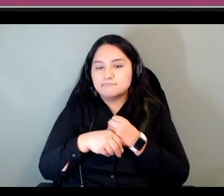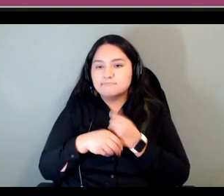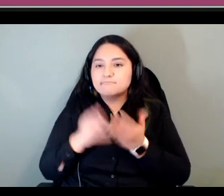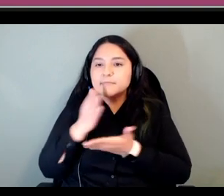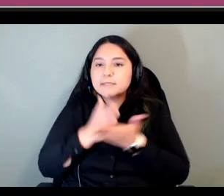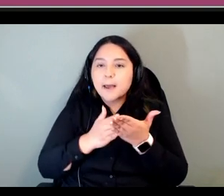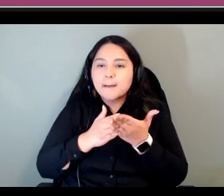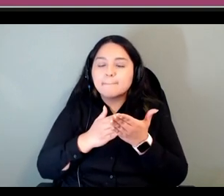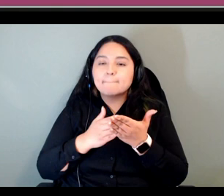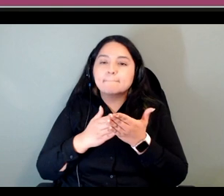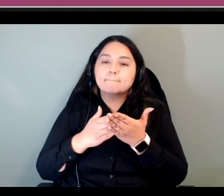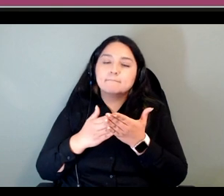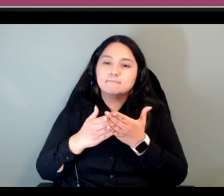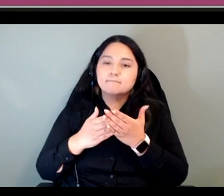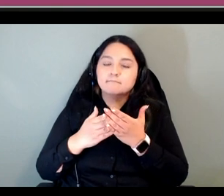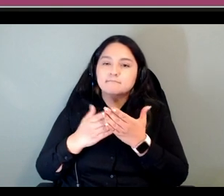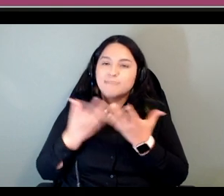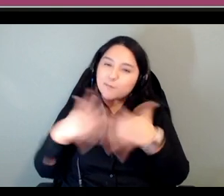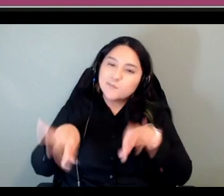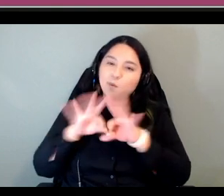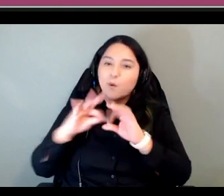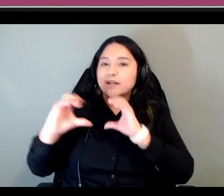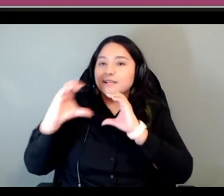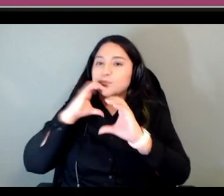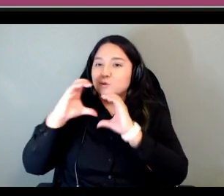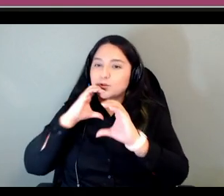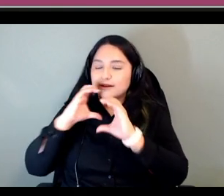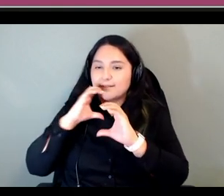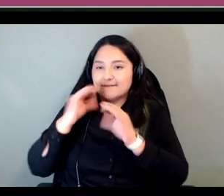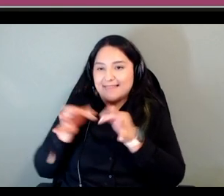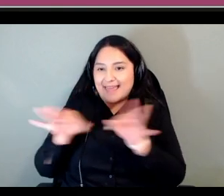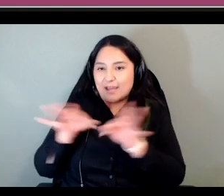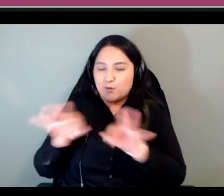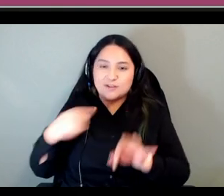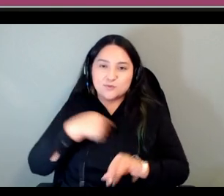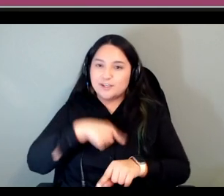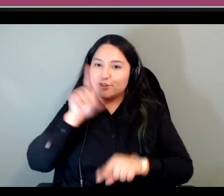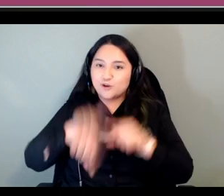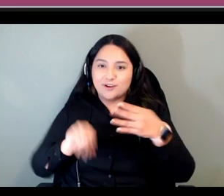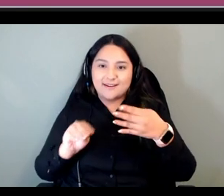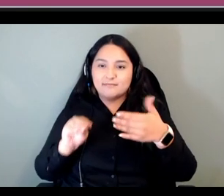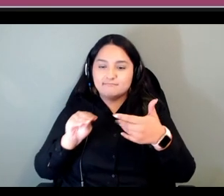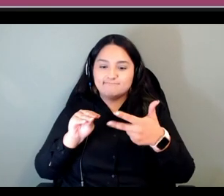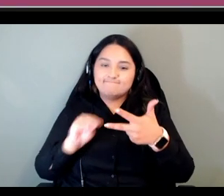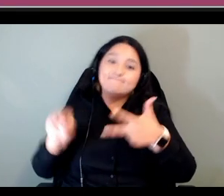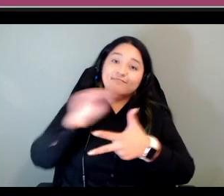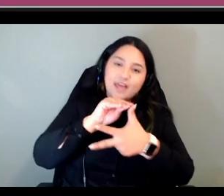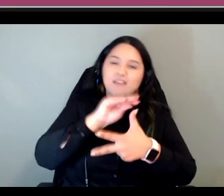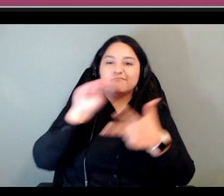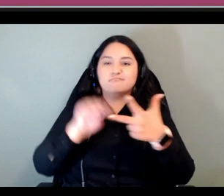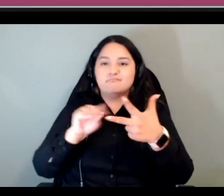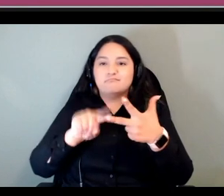language that we just could not fit into the course that we thought was important